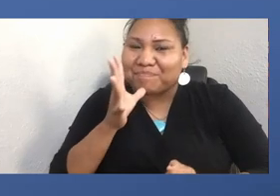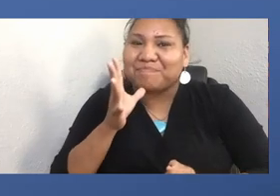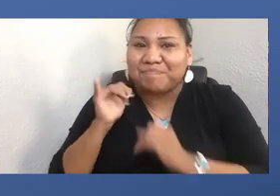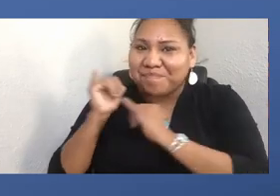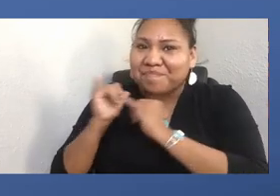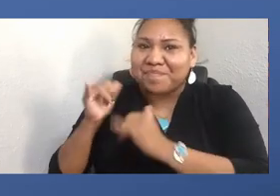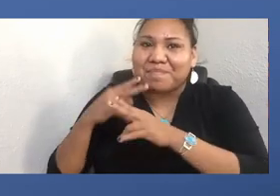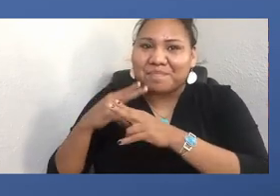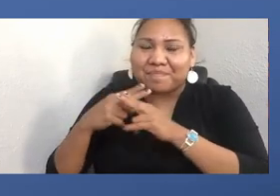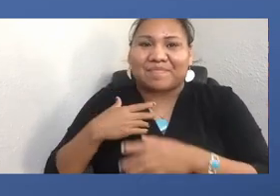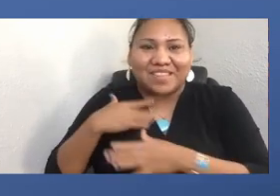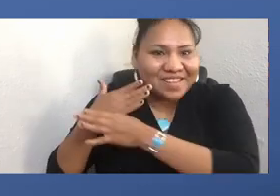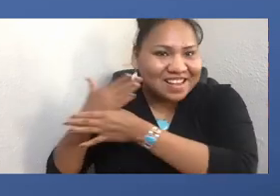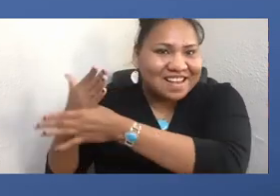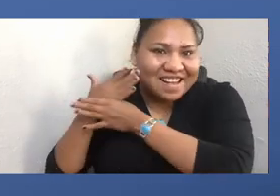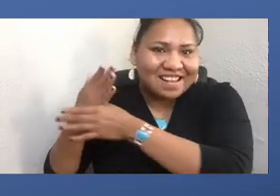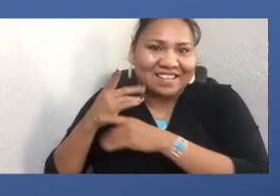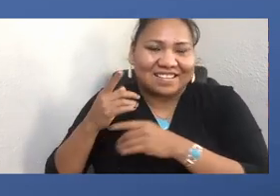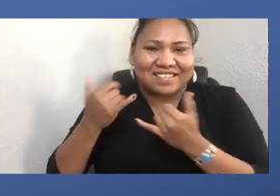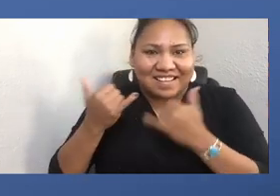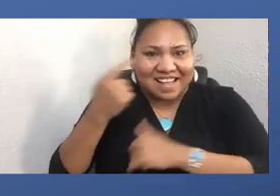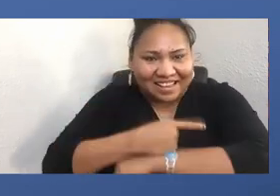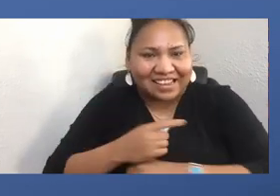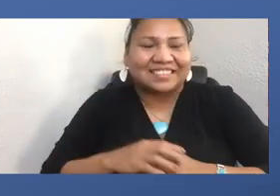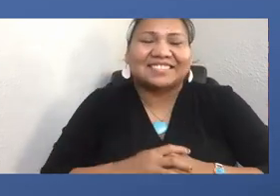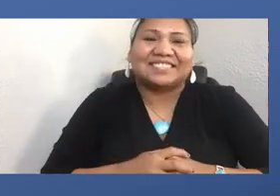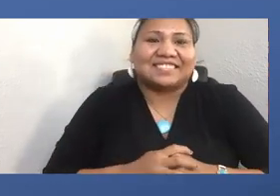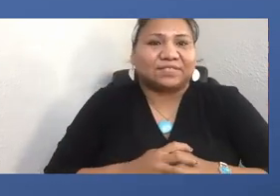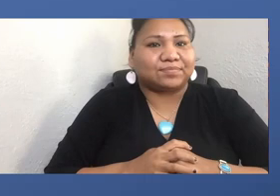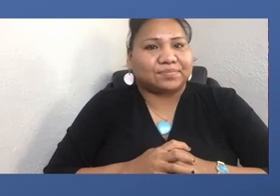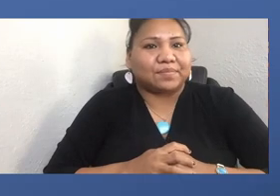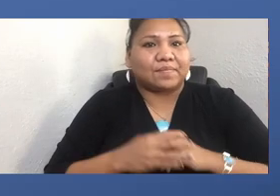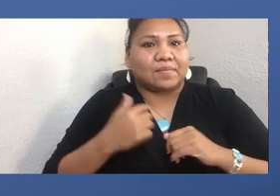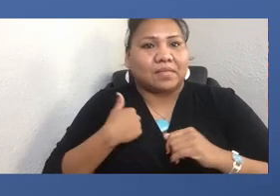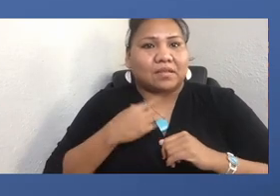And I'm going to talk to you a little about Indigenous Peoples' Day in the history of that.